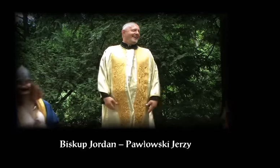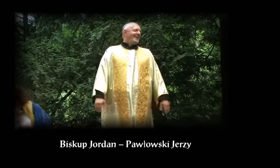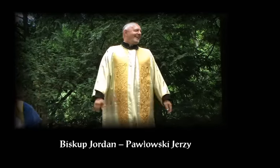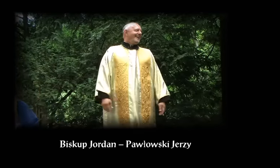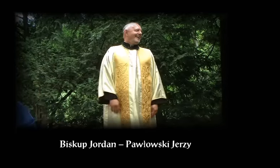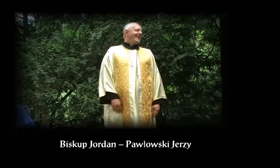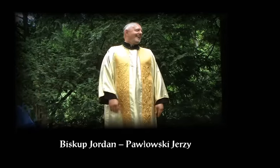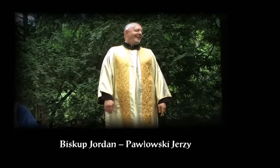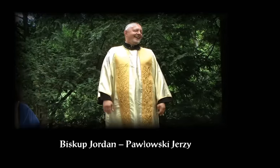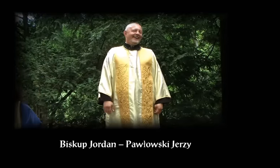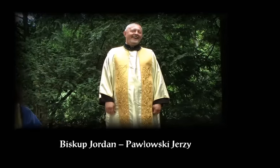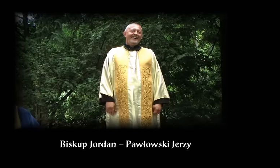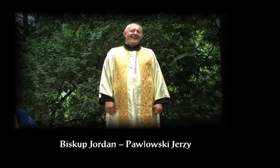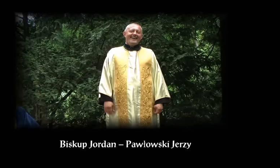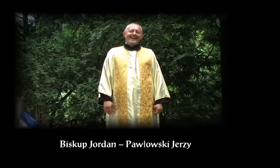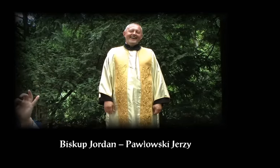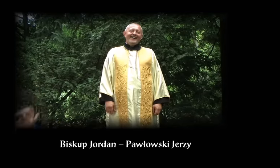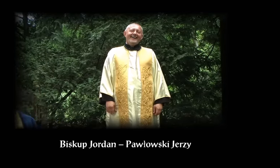Bishop Jordan